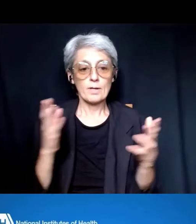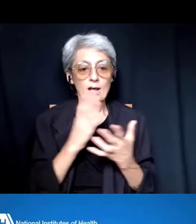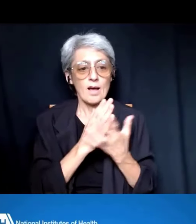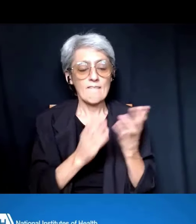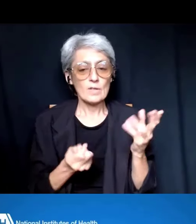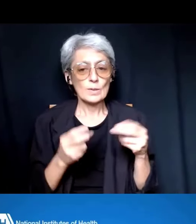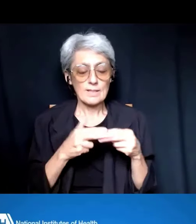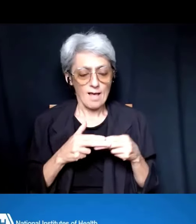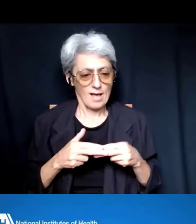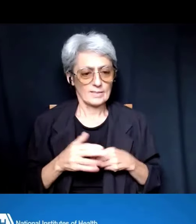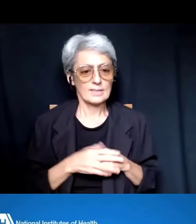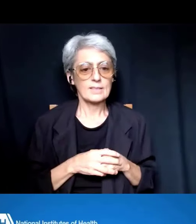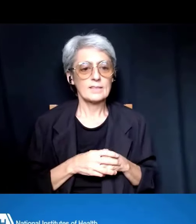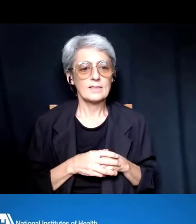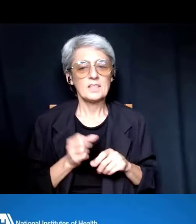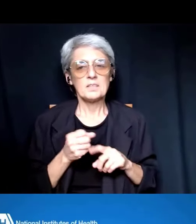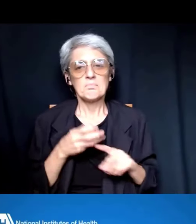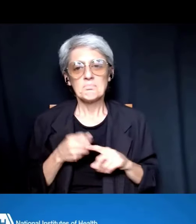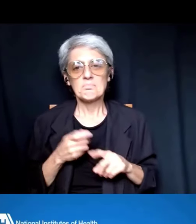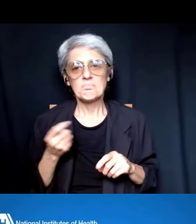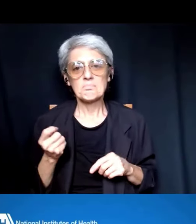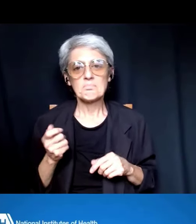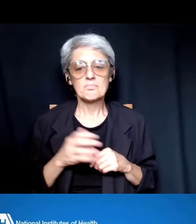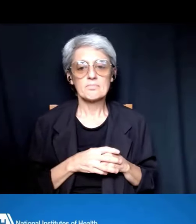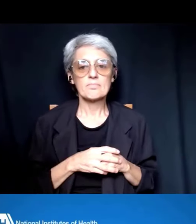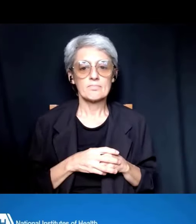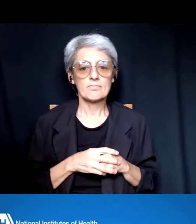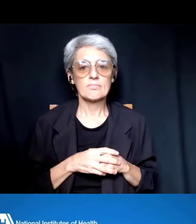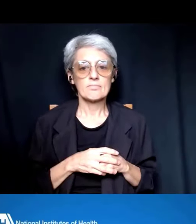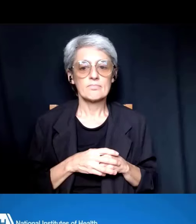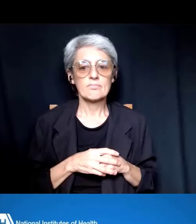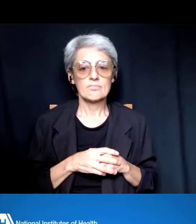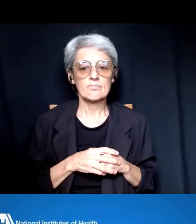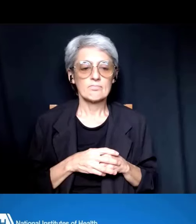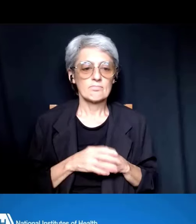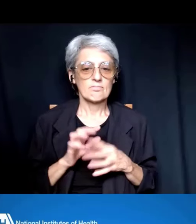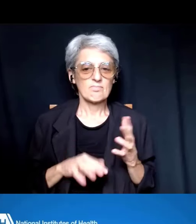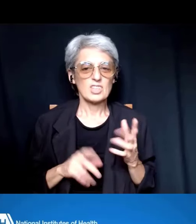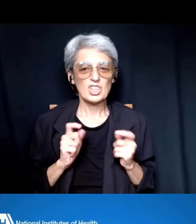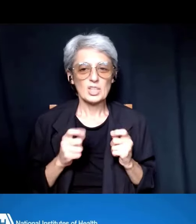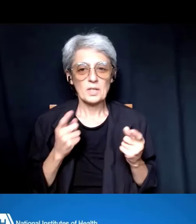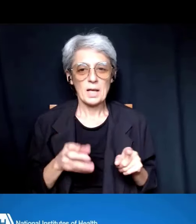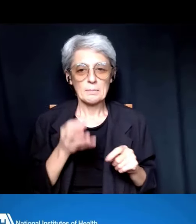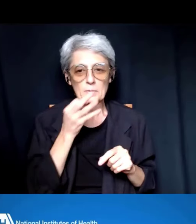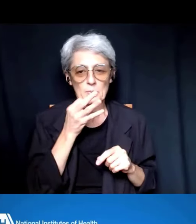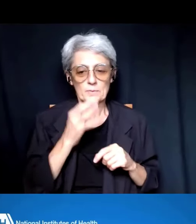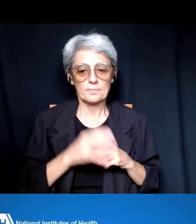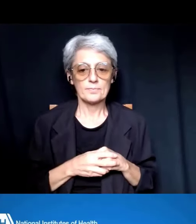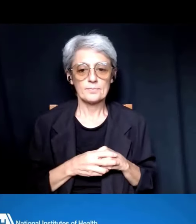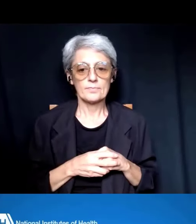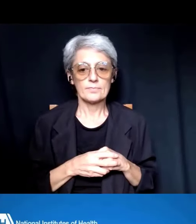and give a few more details about the changes that are coming forward. Again, I point you to the Guide Notice